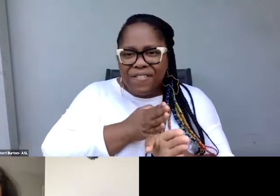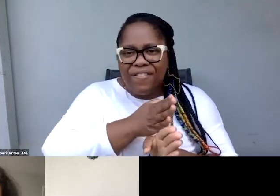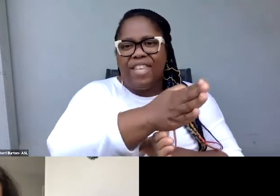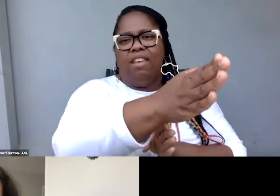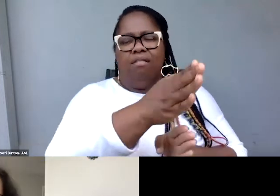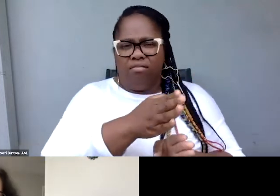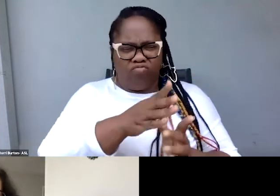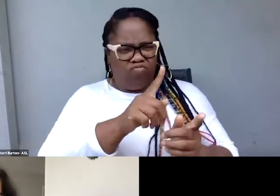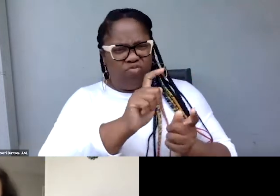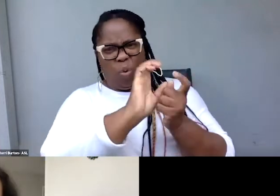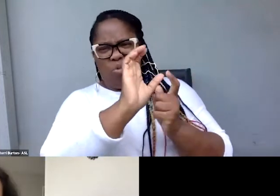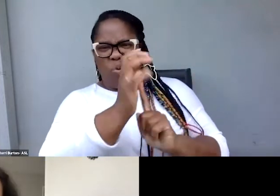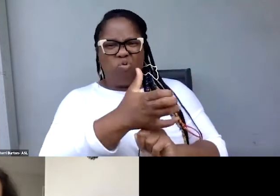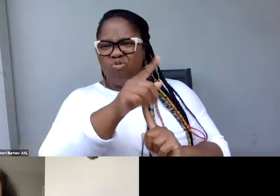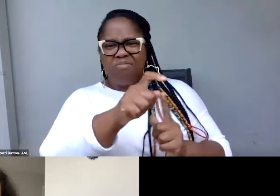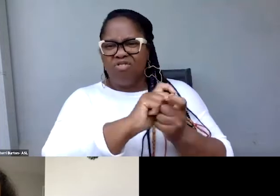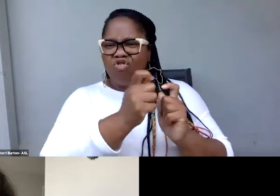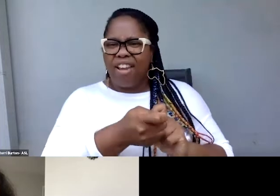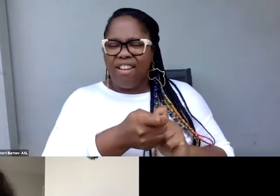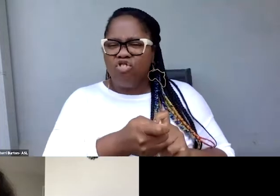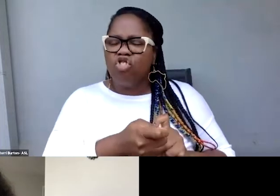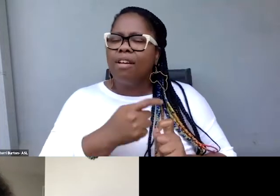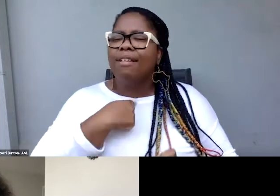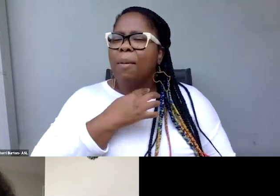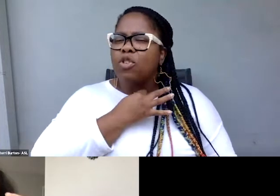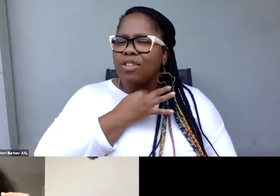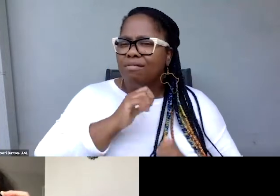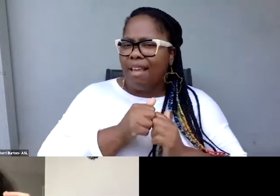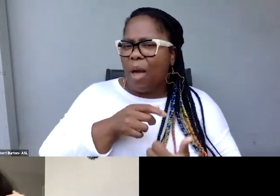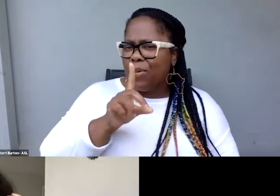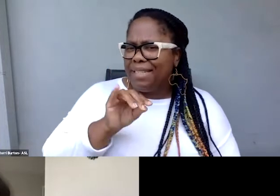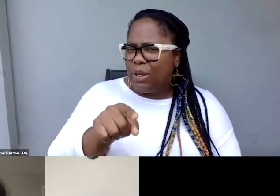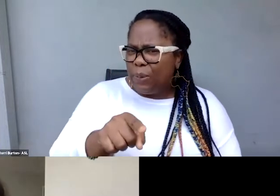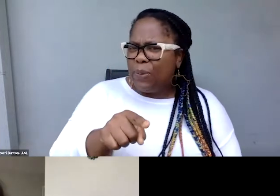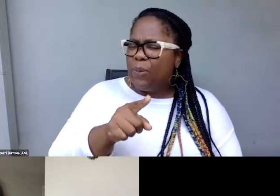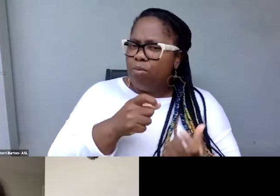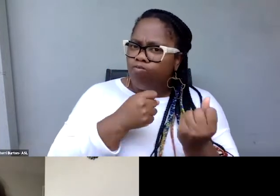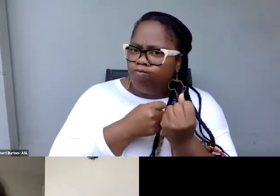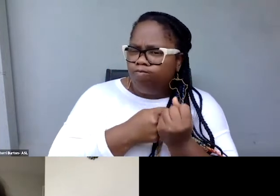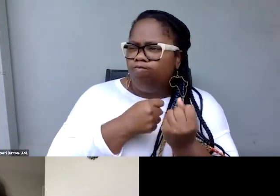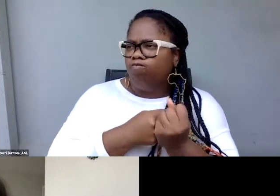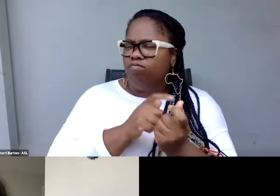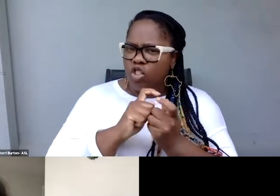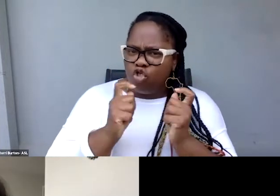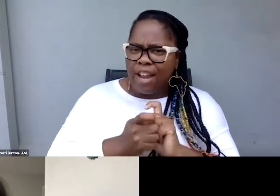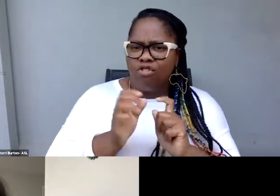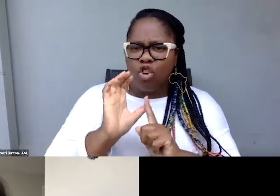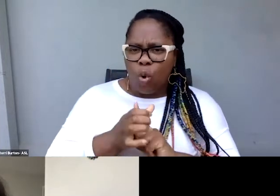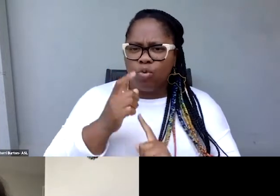And I'm curious how you went about trying to advocate for, and change, the culture of New Day Films